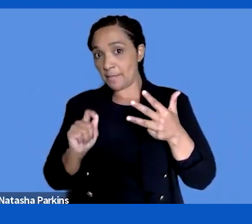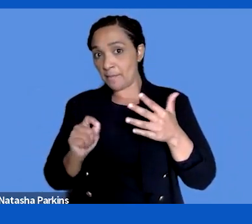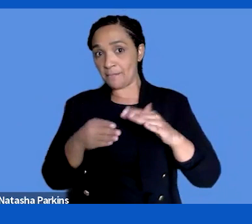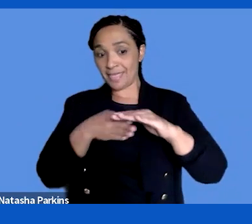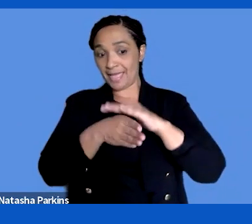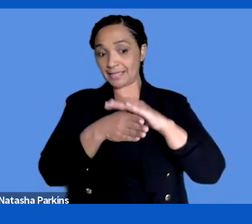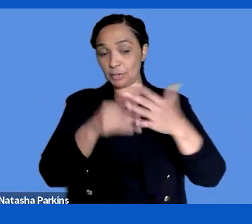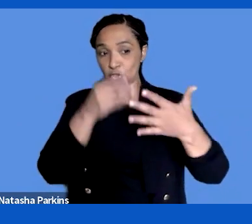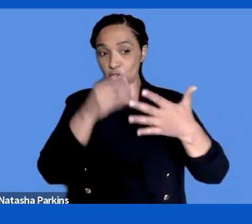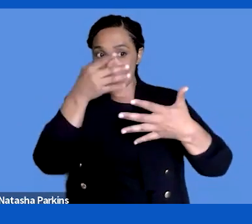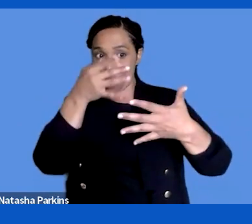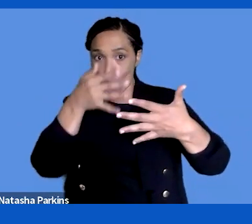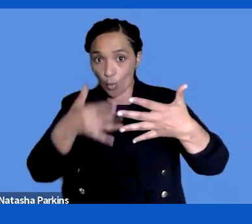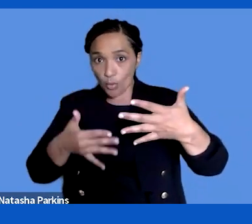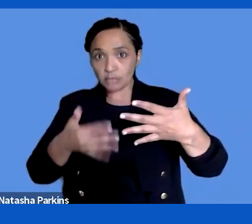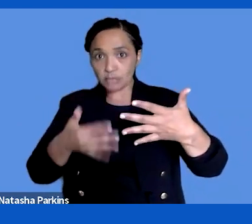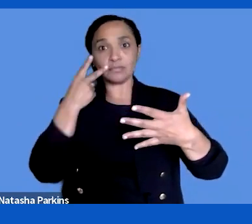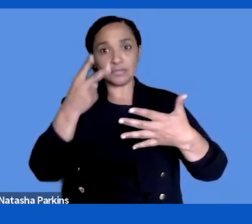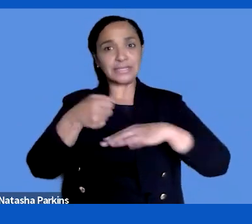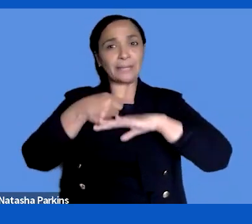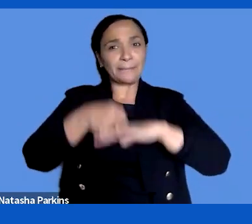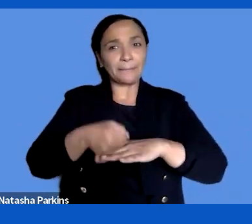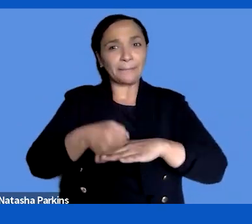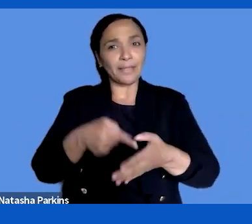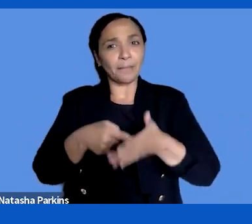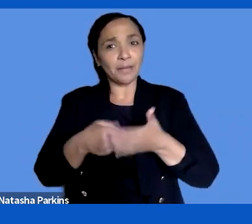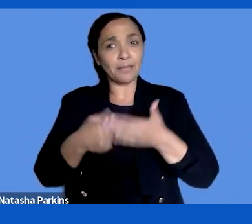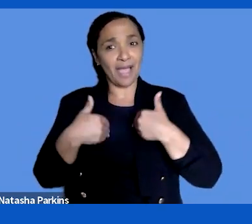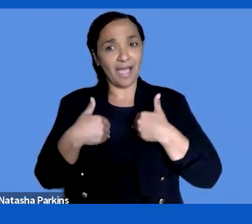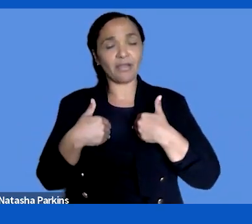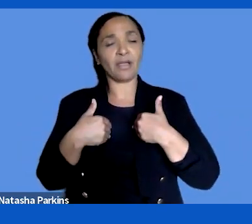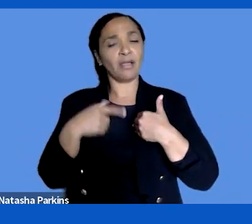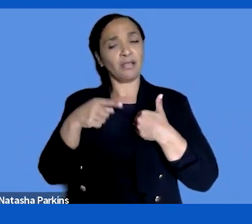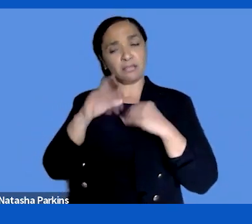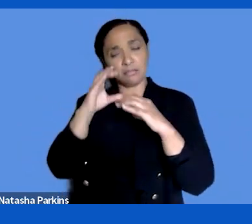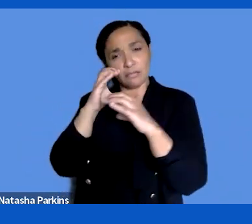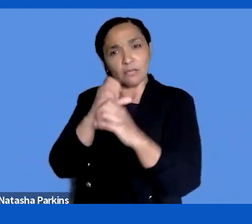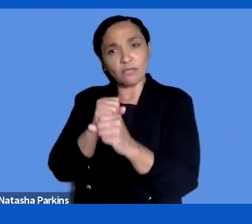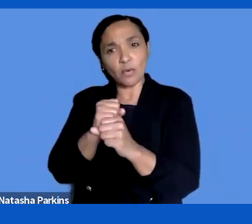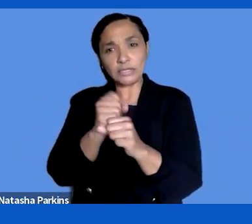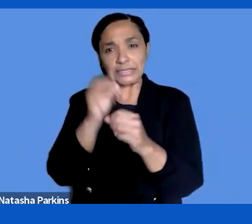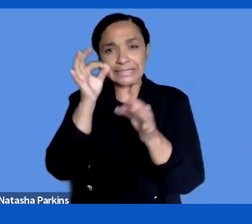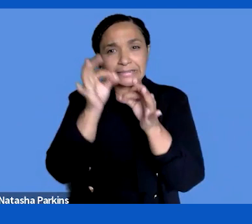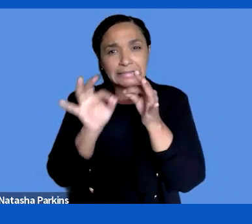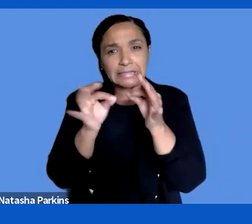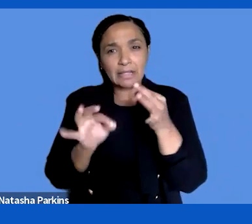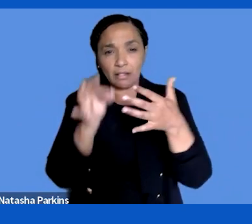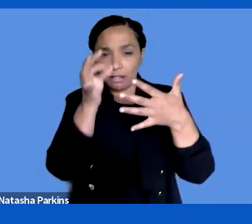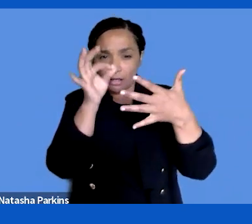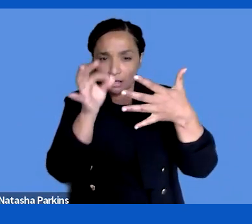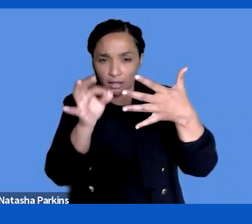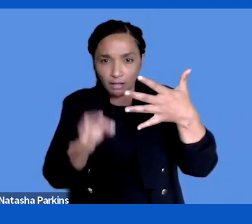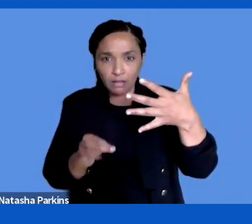the bare minimum and focusing really hard on the details and the individual guidelines, they're